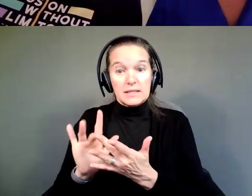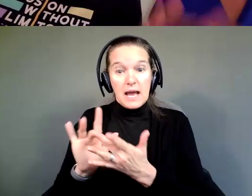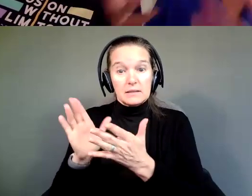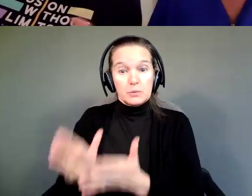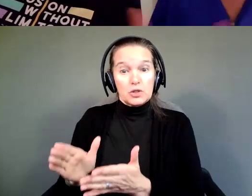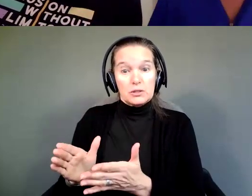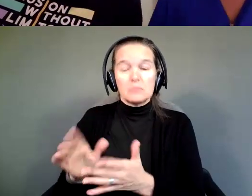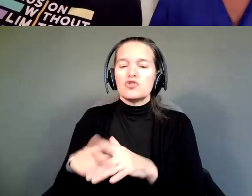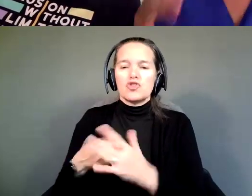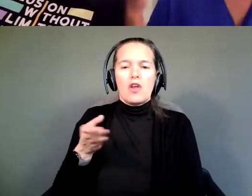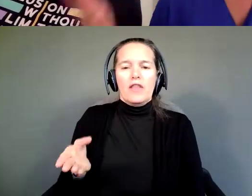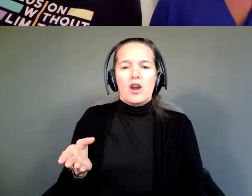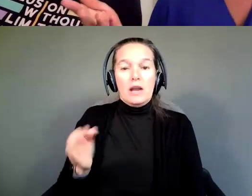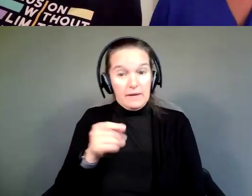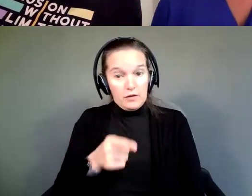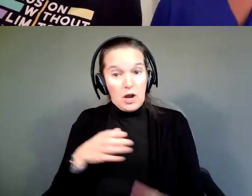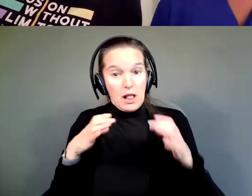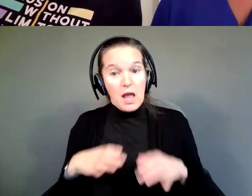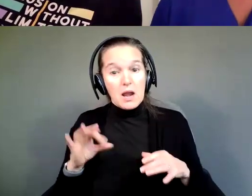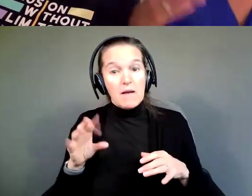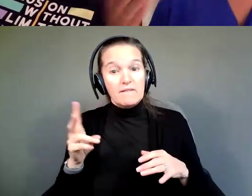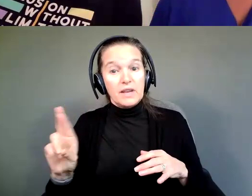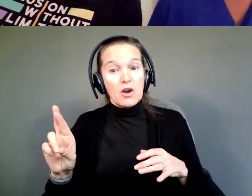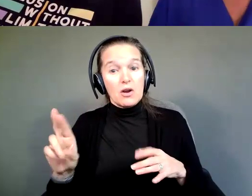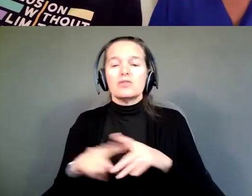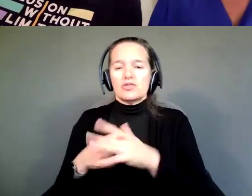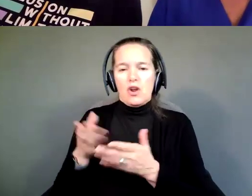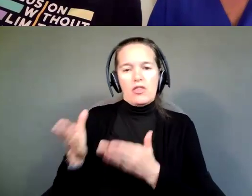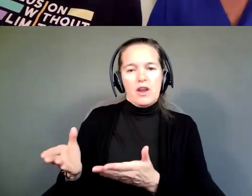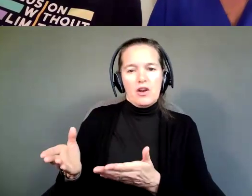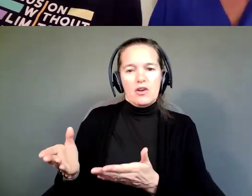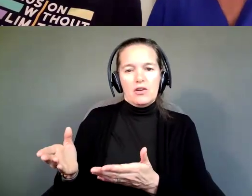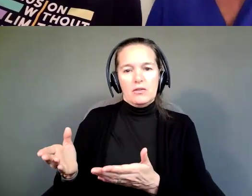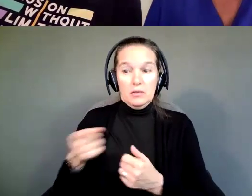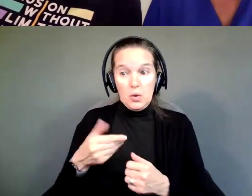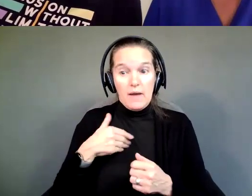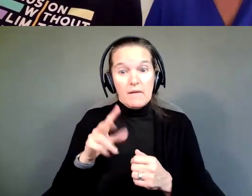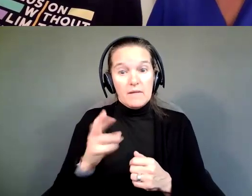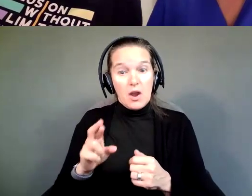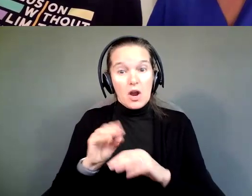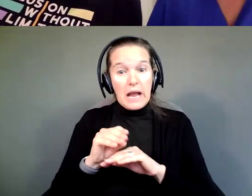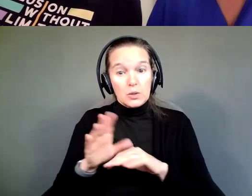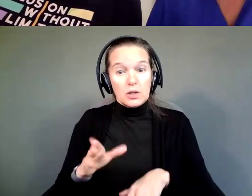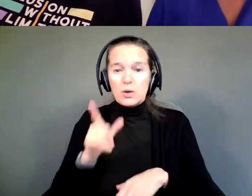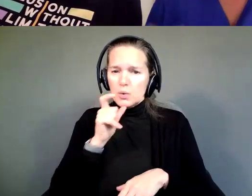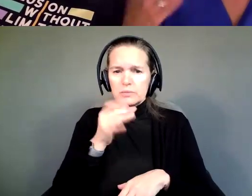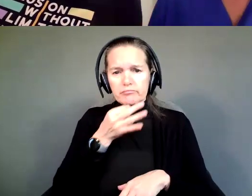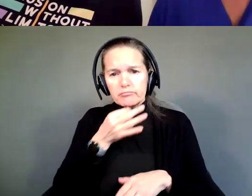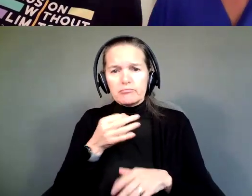If you're a client of VR, that's a great place to start. And if you have a VR counselor that responds to you and that is, you know, supportive of you